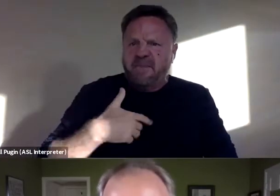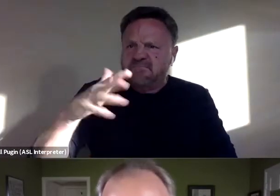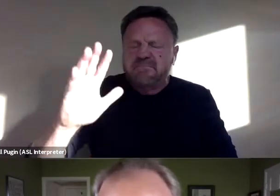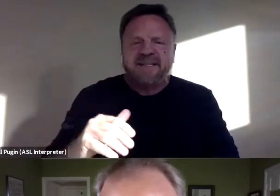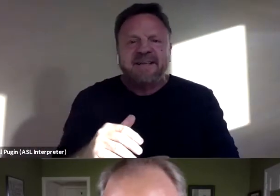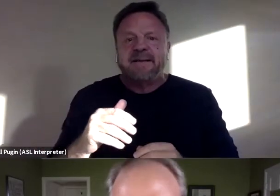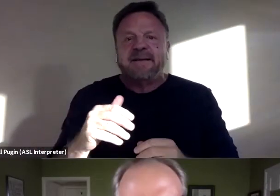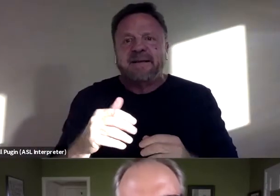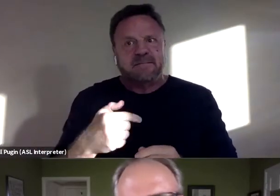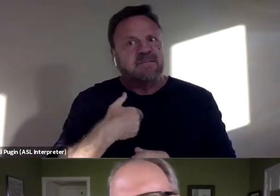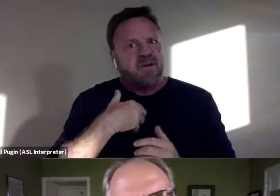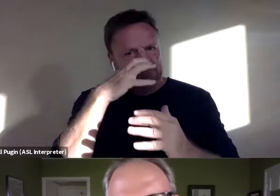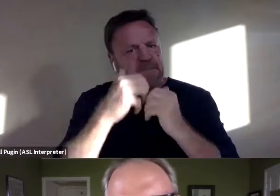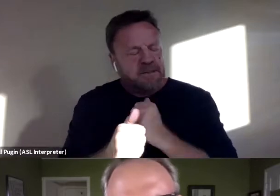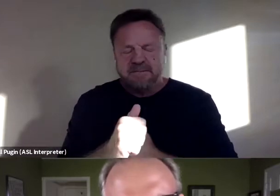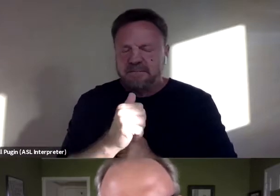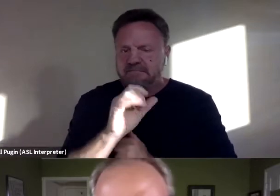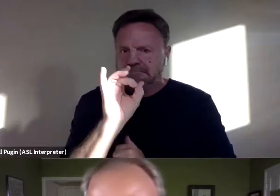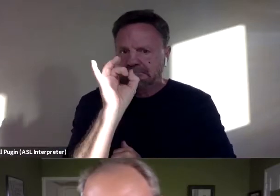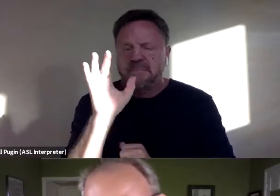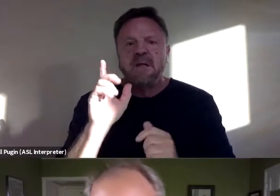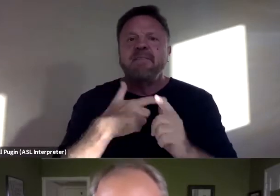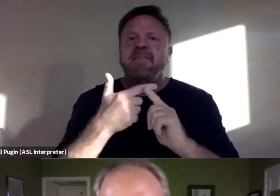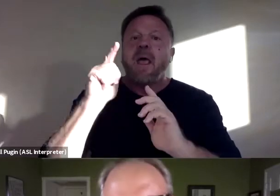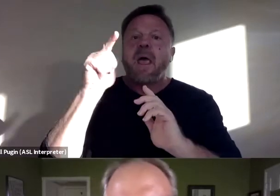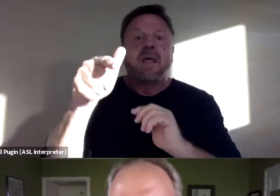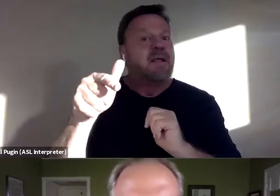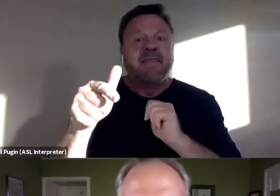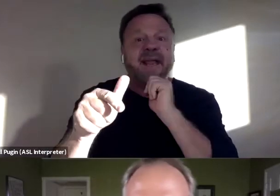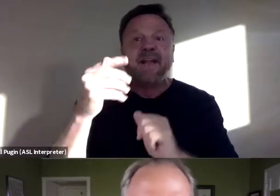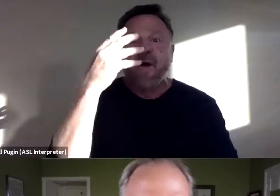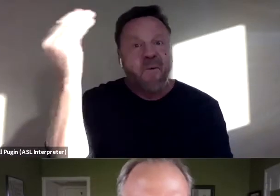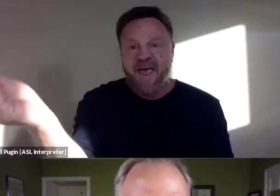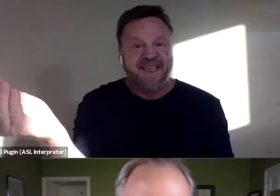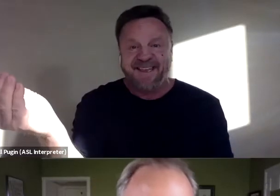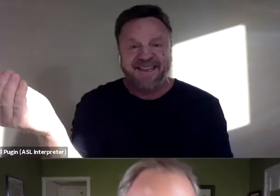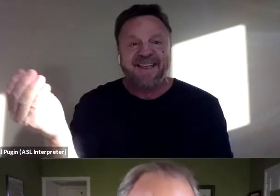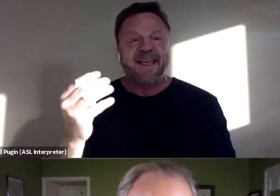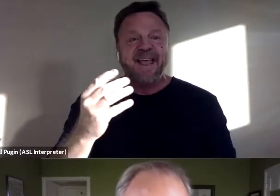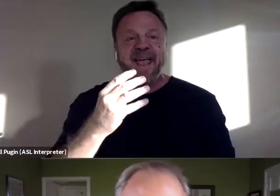I was. And then eventually they didn't go away. And frankly, this, to your question,